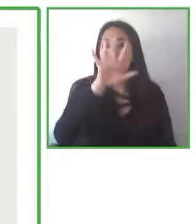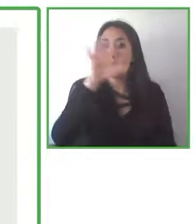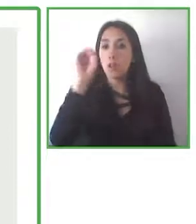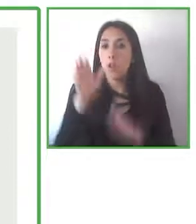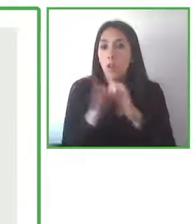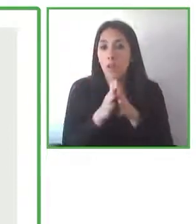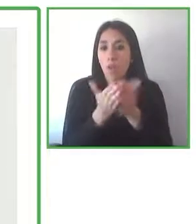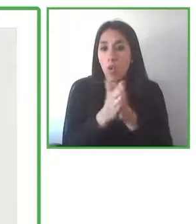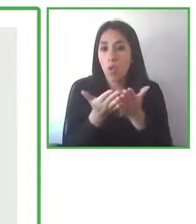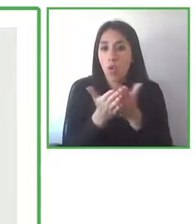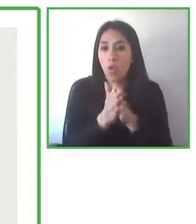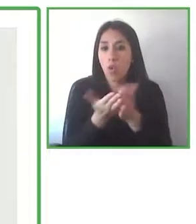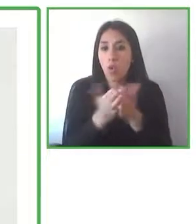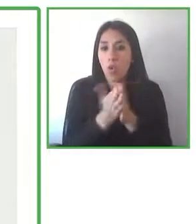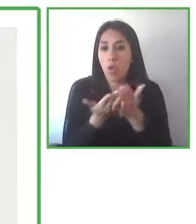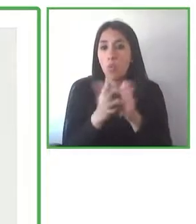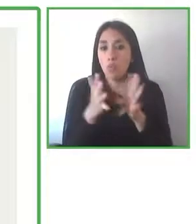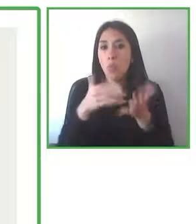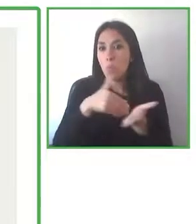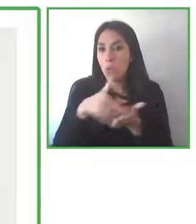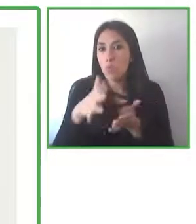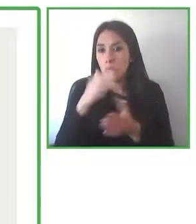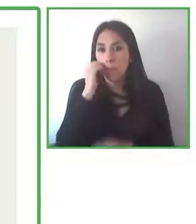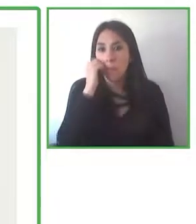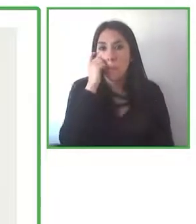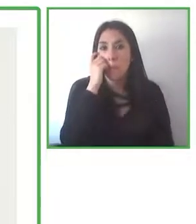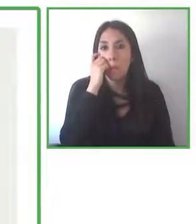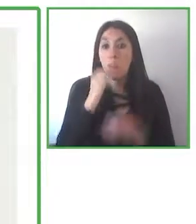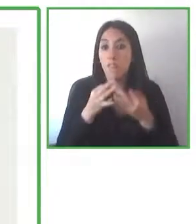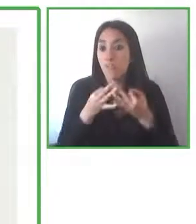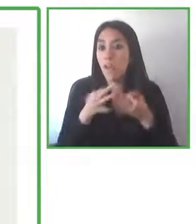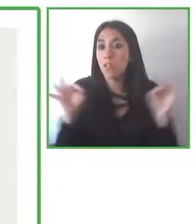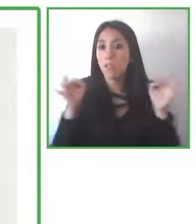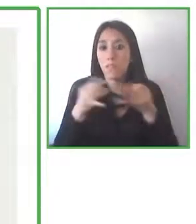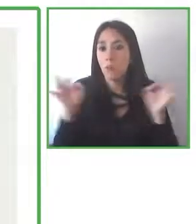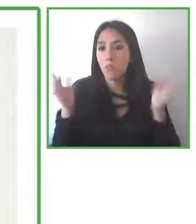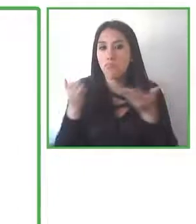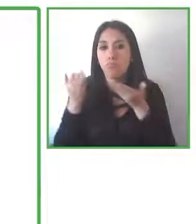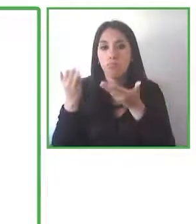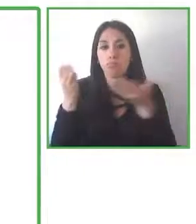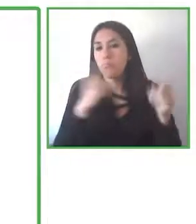we have more than 50 books in multiple accessible formats available they're all free and available